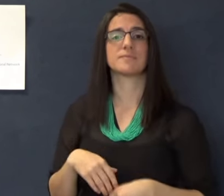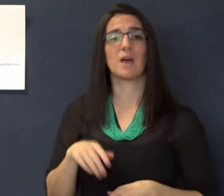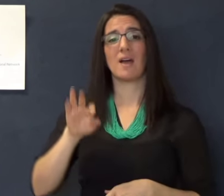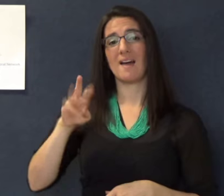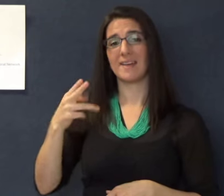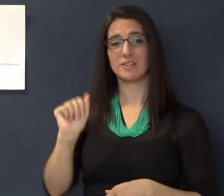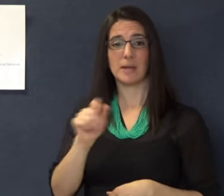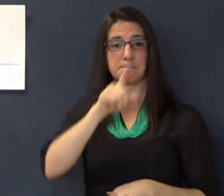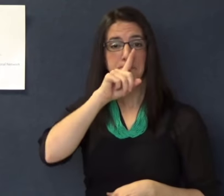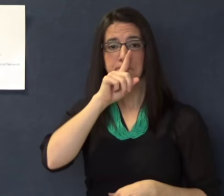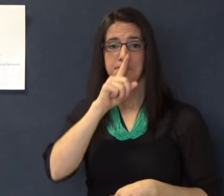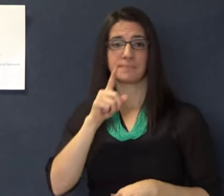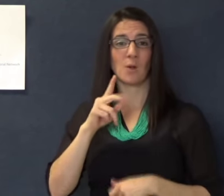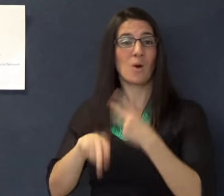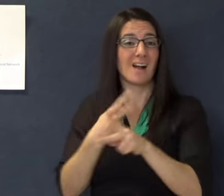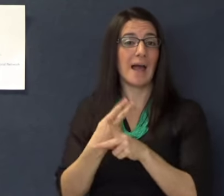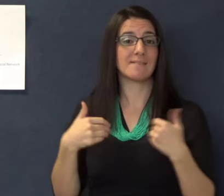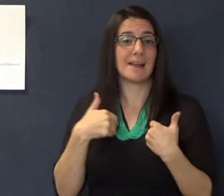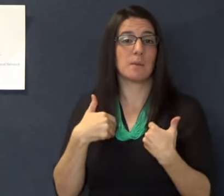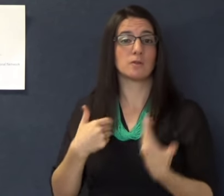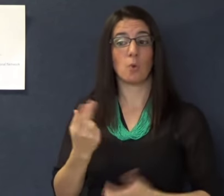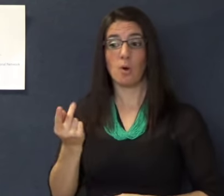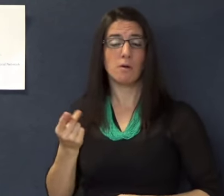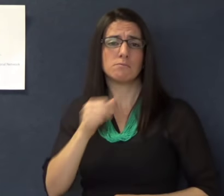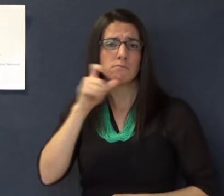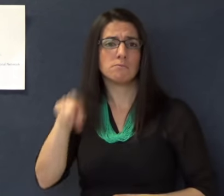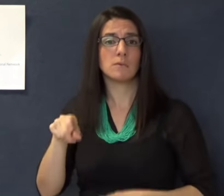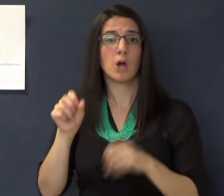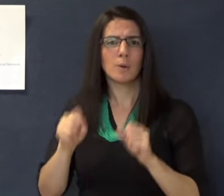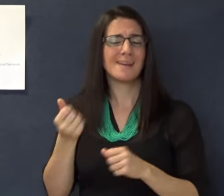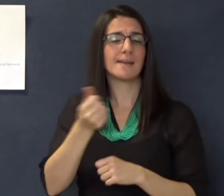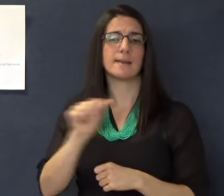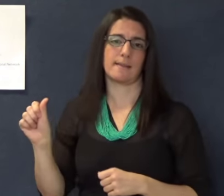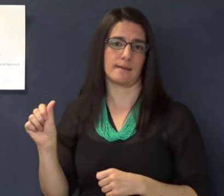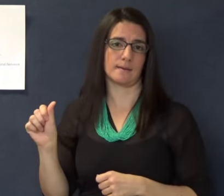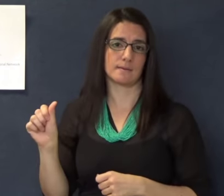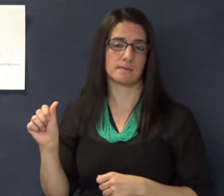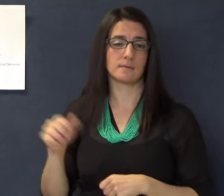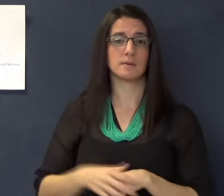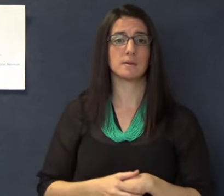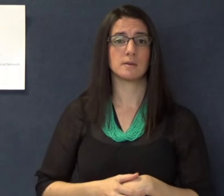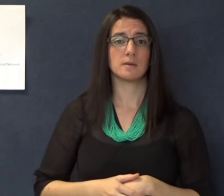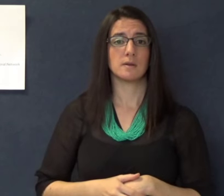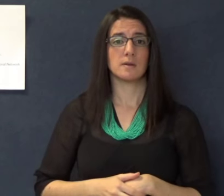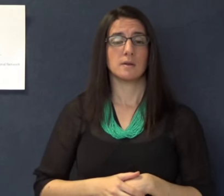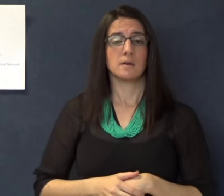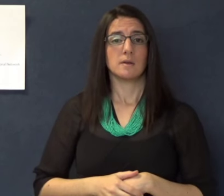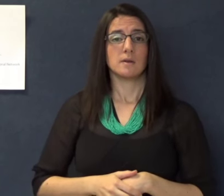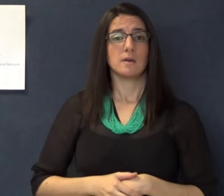The FHA does define assistance animal to specific breeds or species – the assistance animal could be any animal.